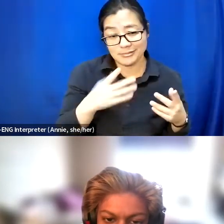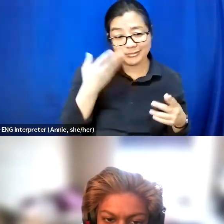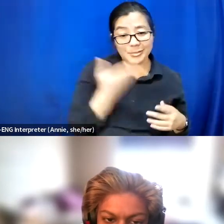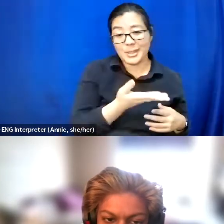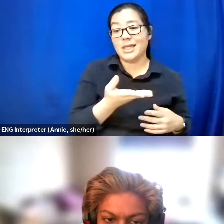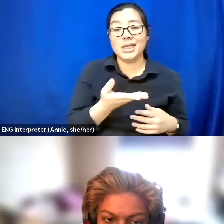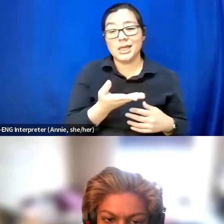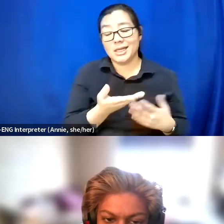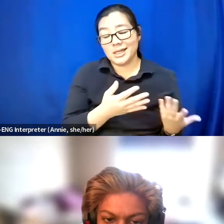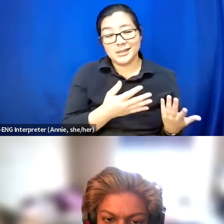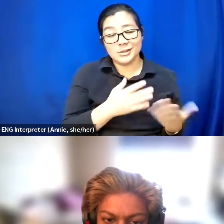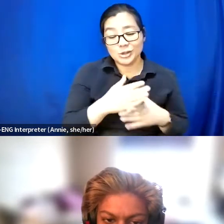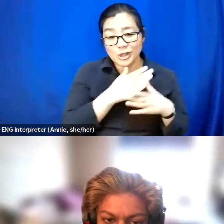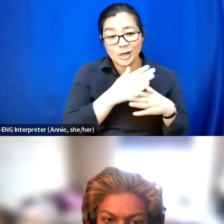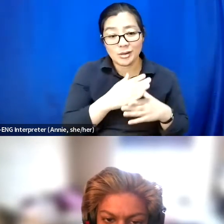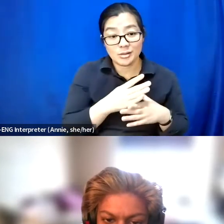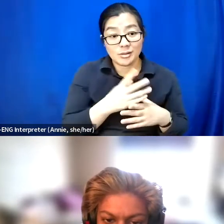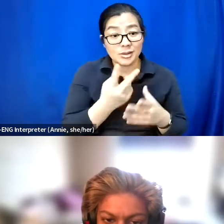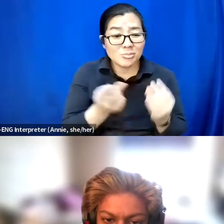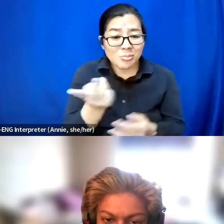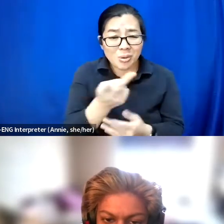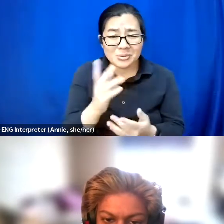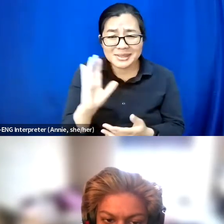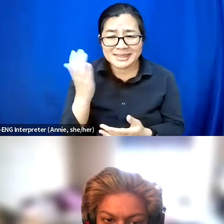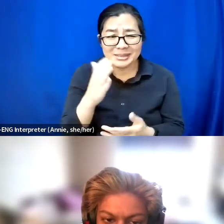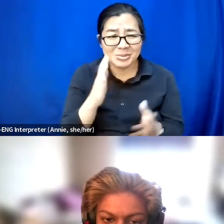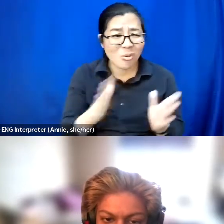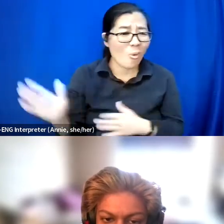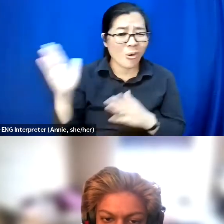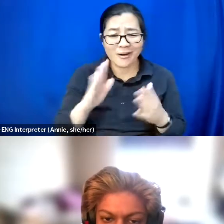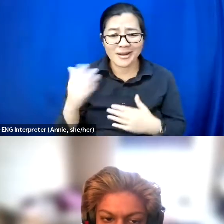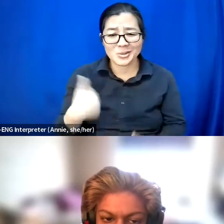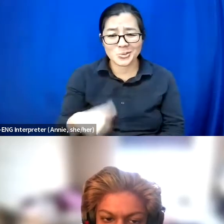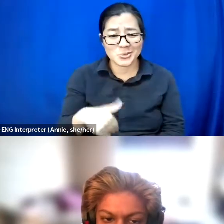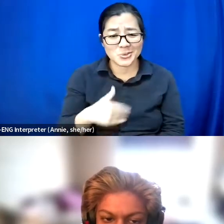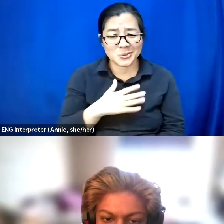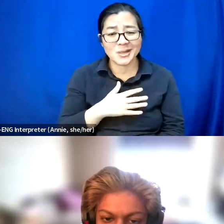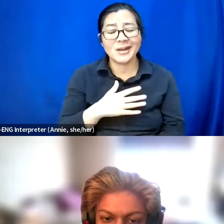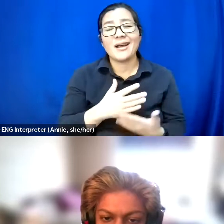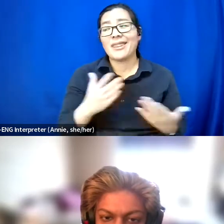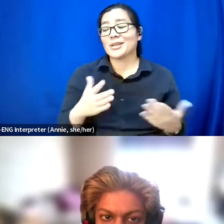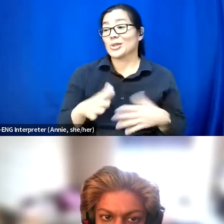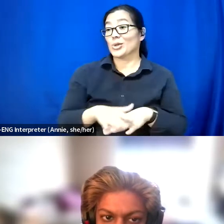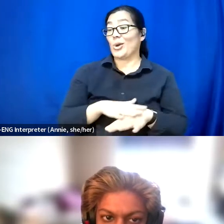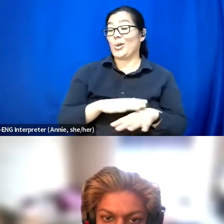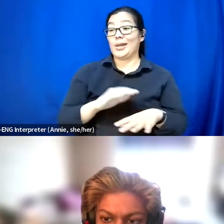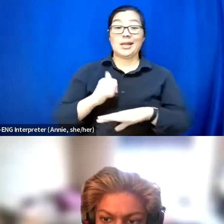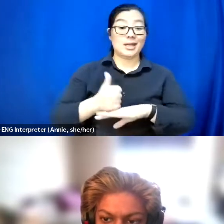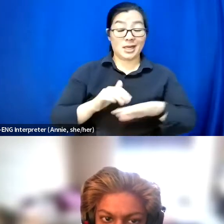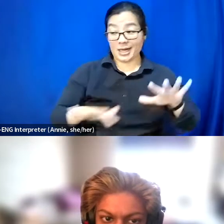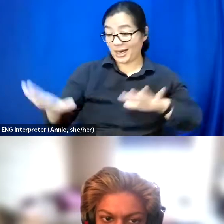For me, things are kind of slowly fitting into place because my busy times are May